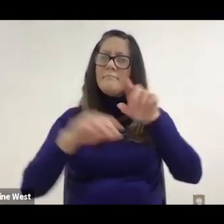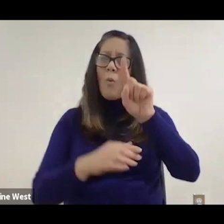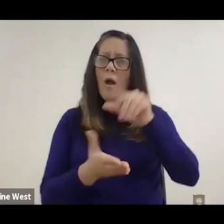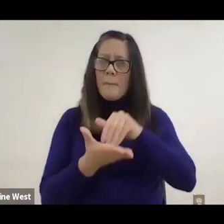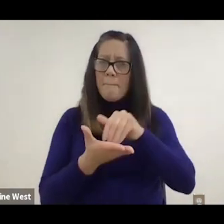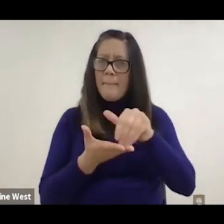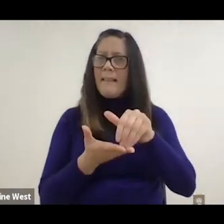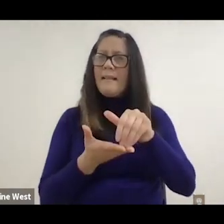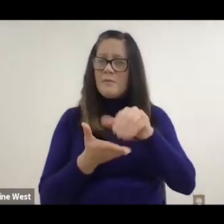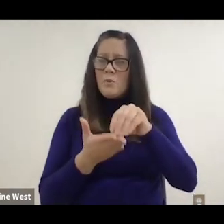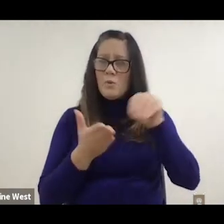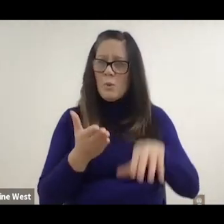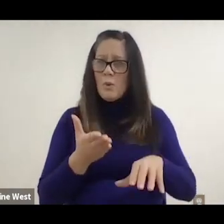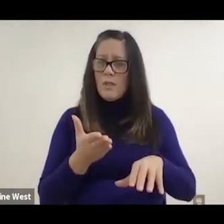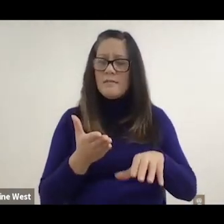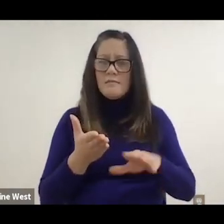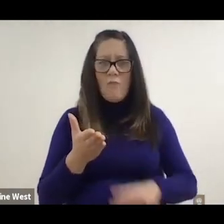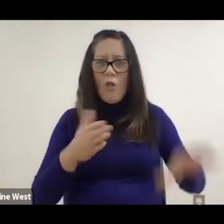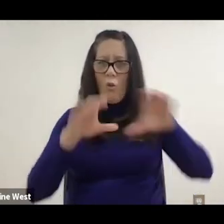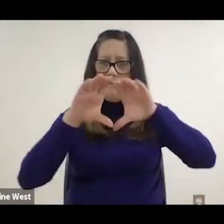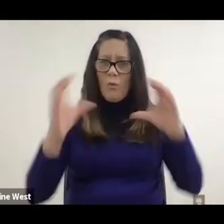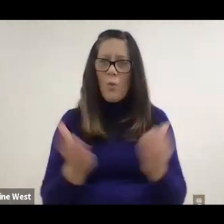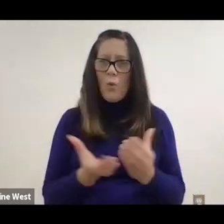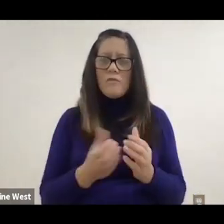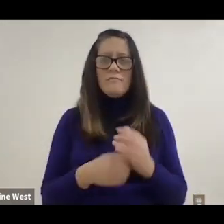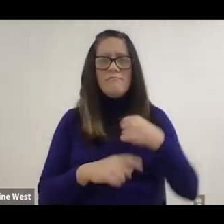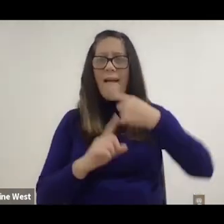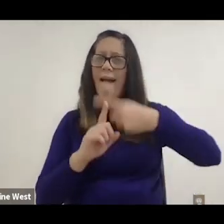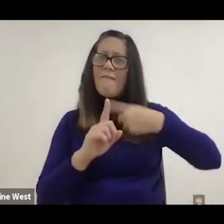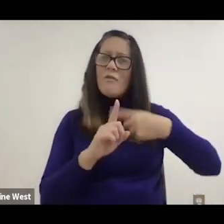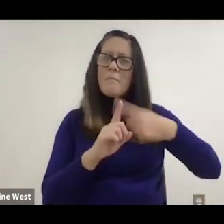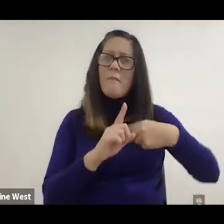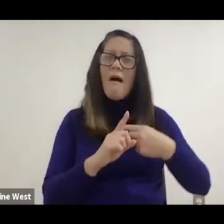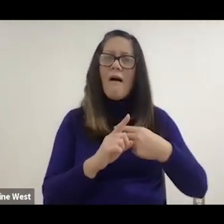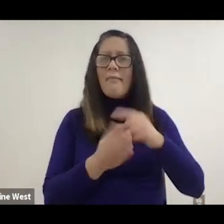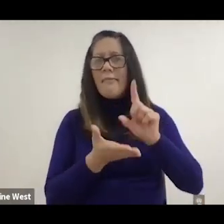middle schoolers around the world, and each month they feature a scientist, engineer,